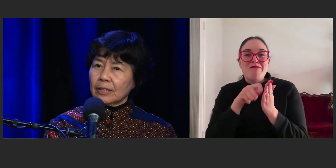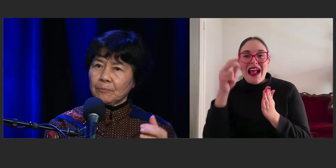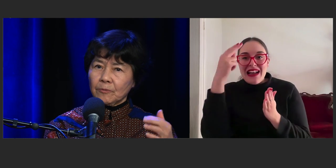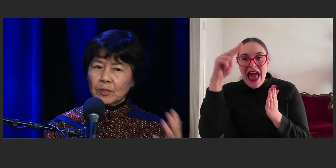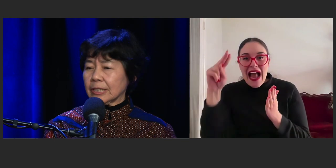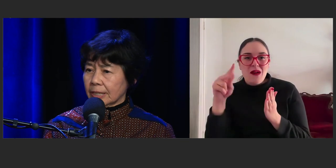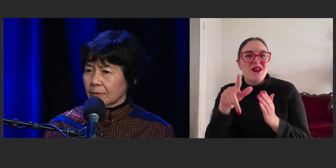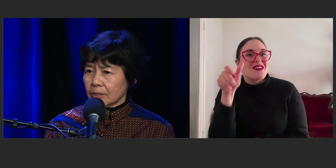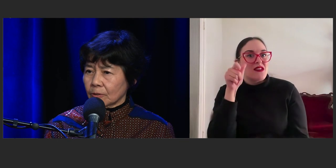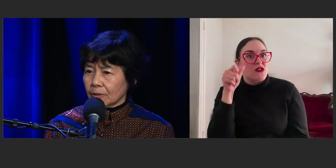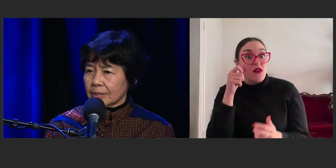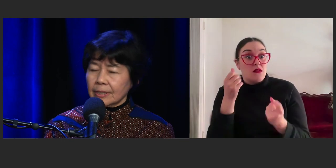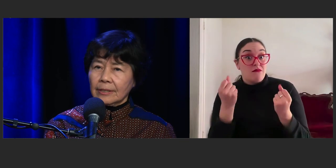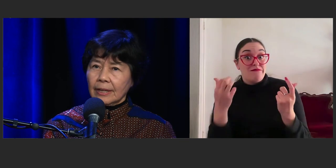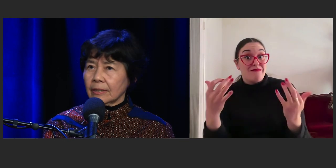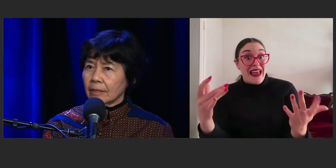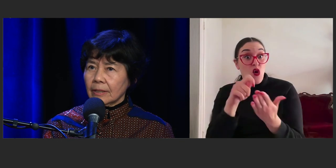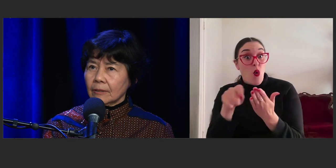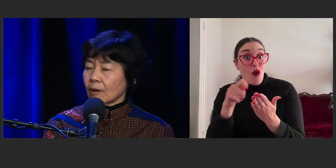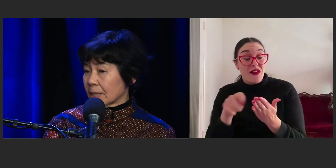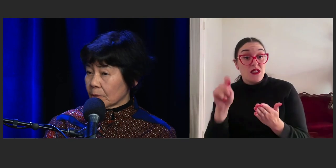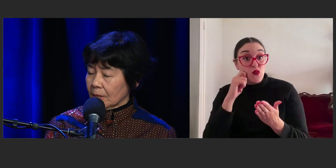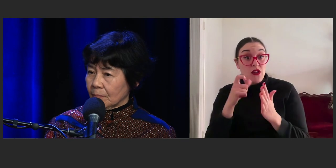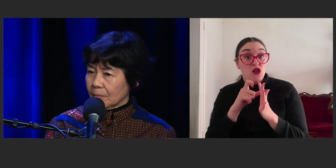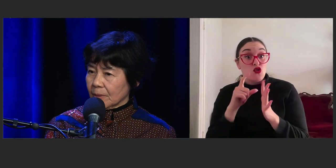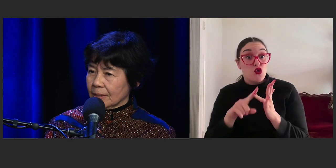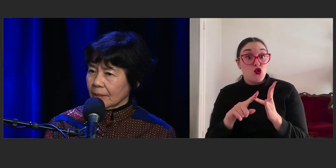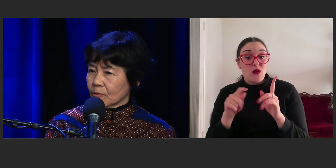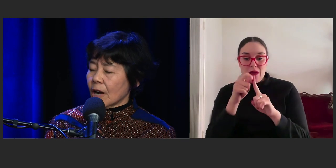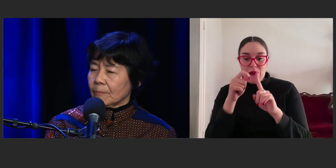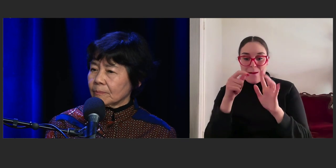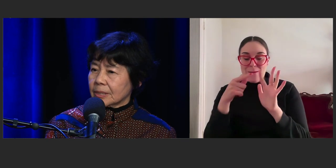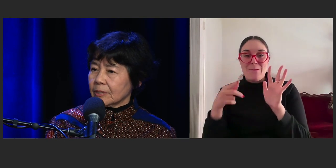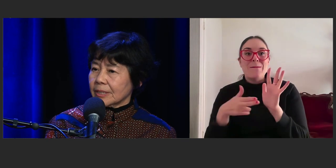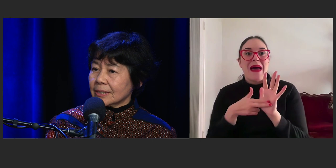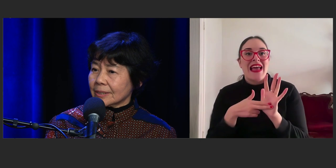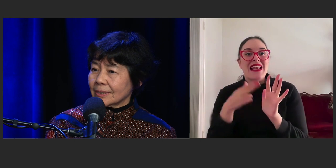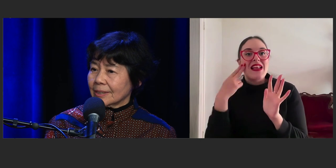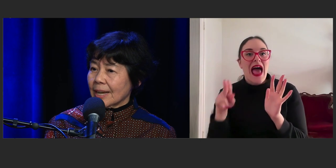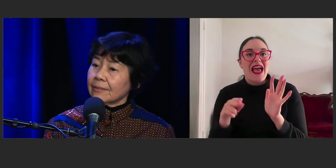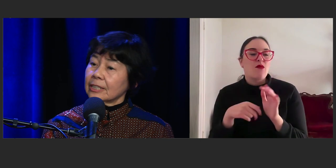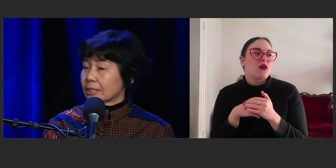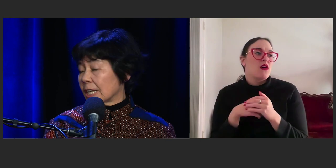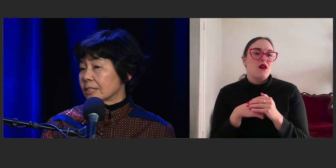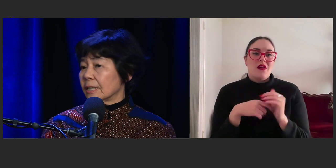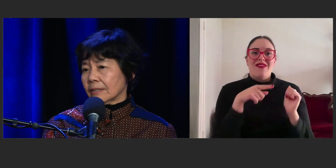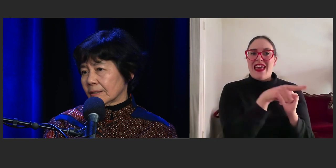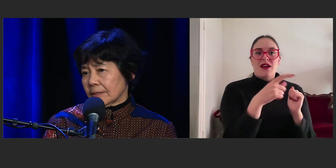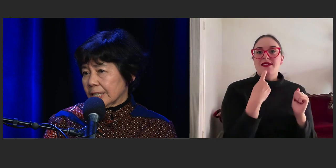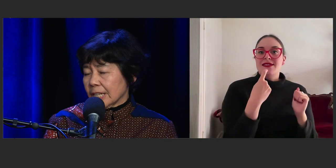They're really serious authors and they write a crime series and they change their names